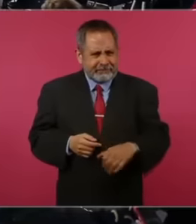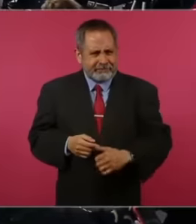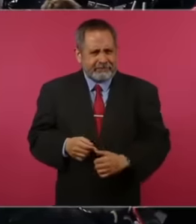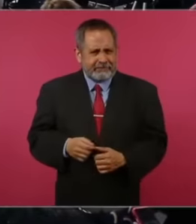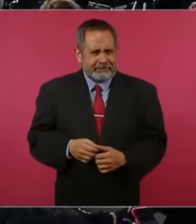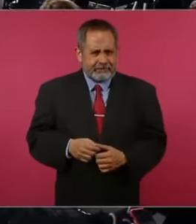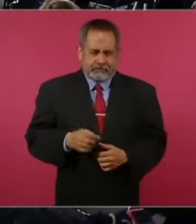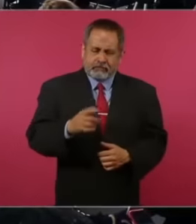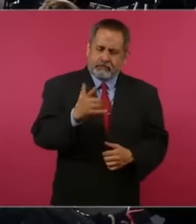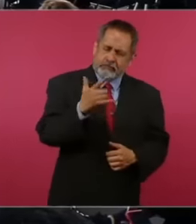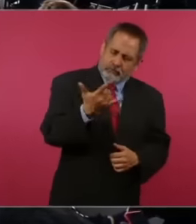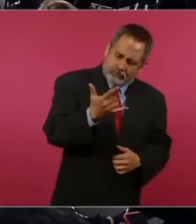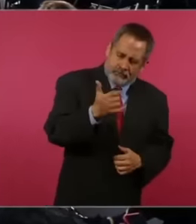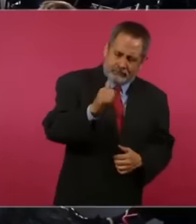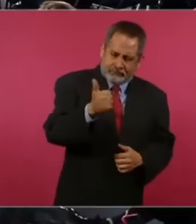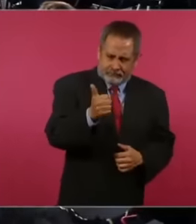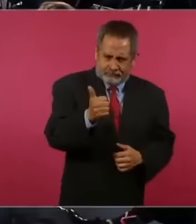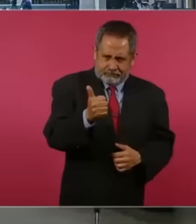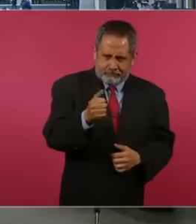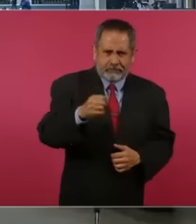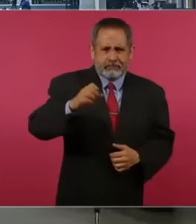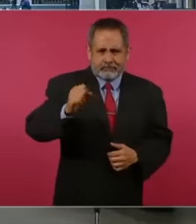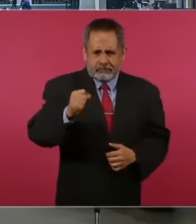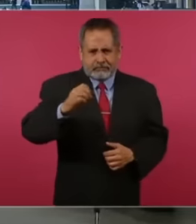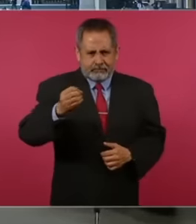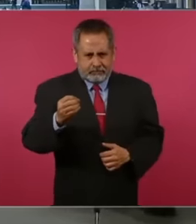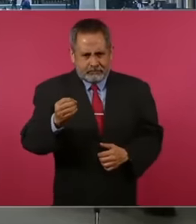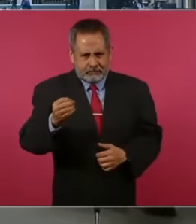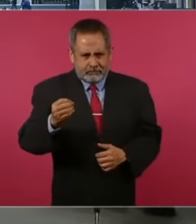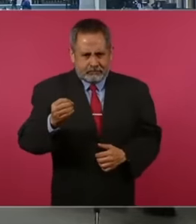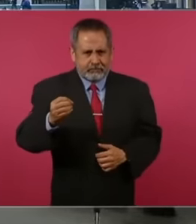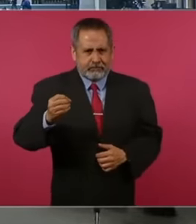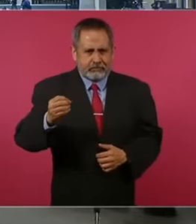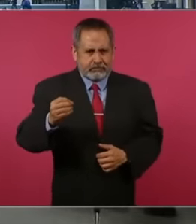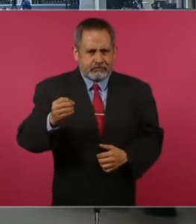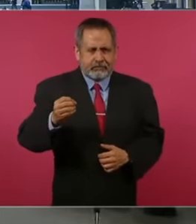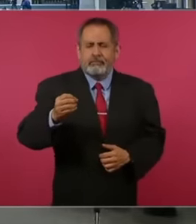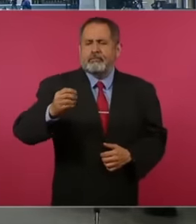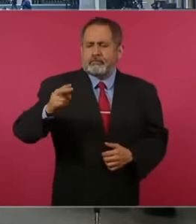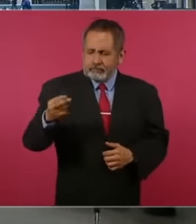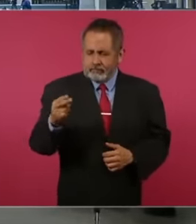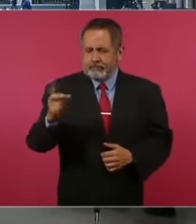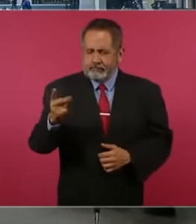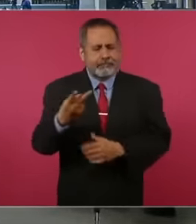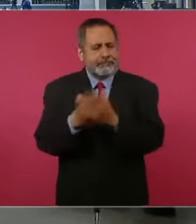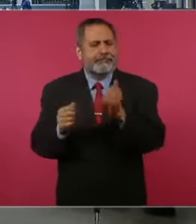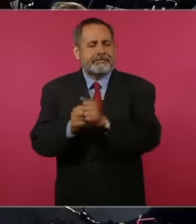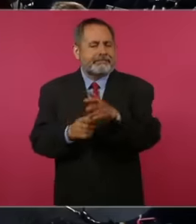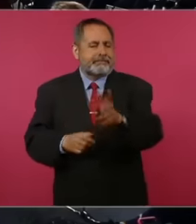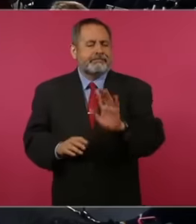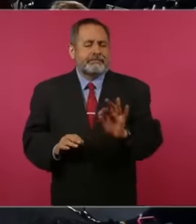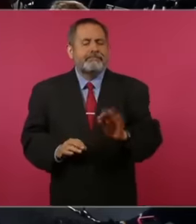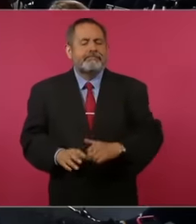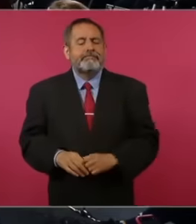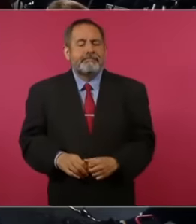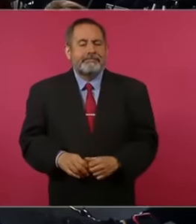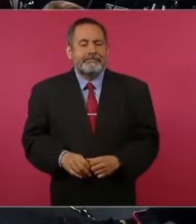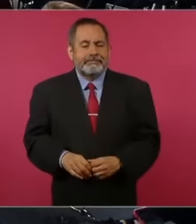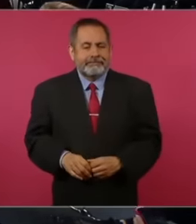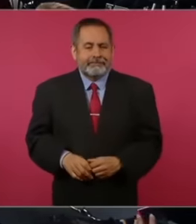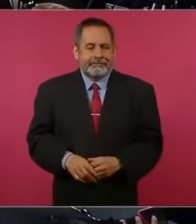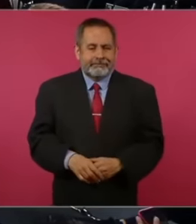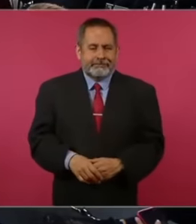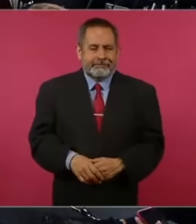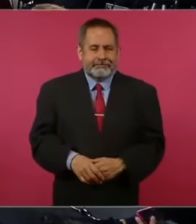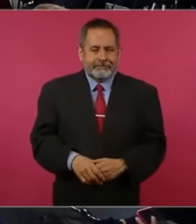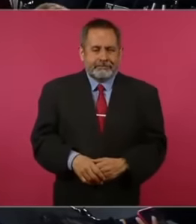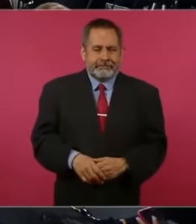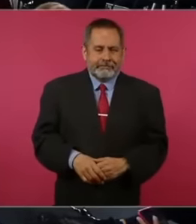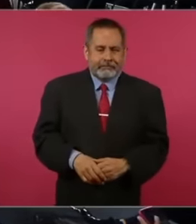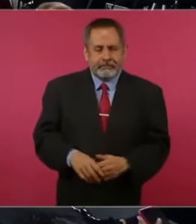August September October November December Thank you Mr. President,